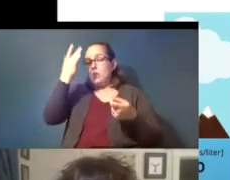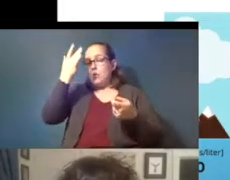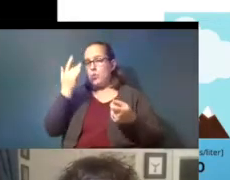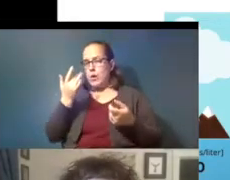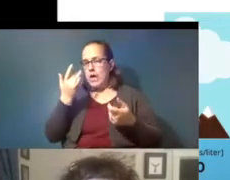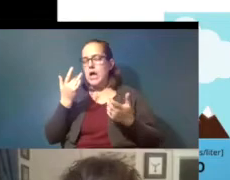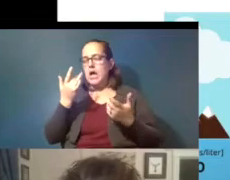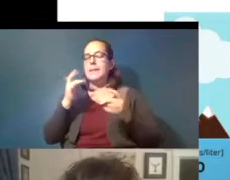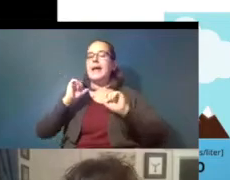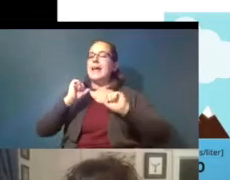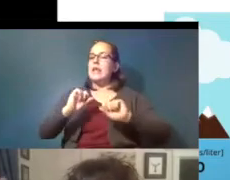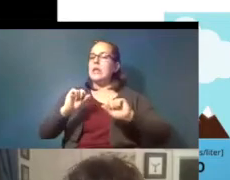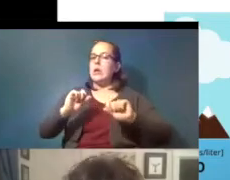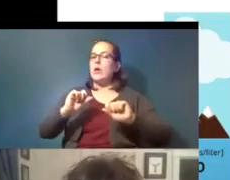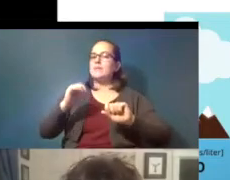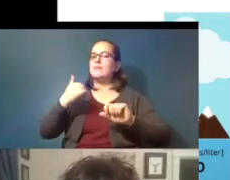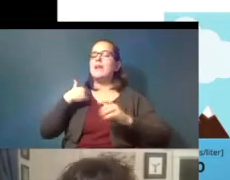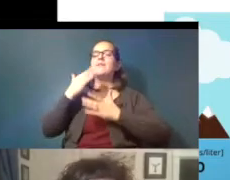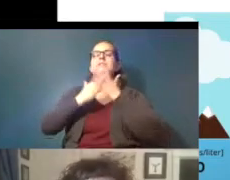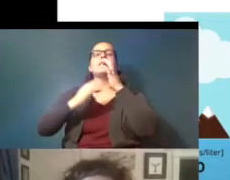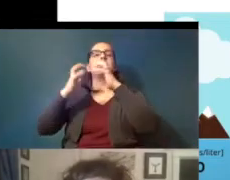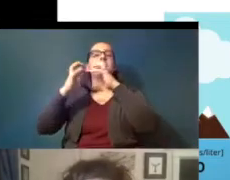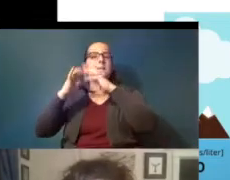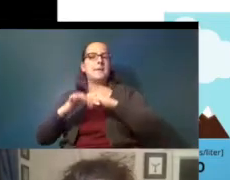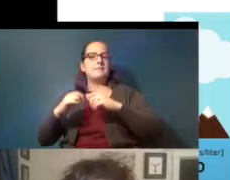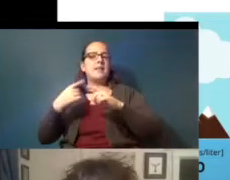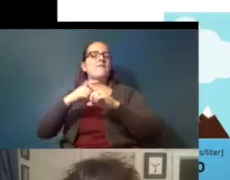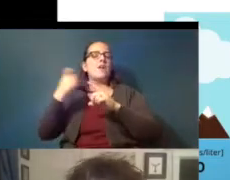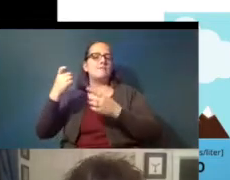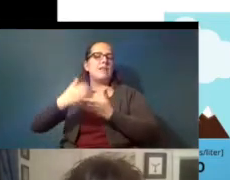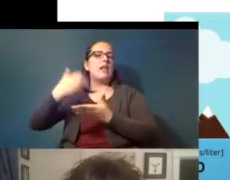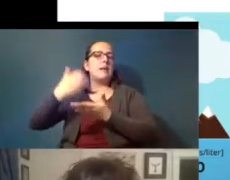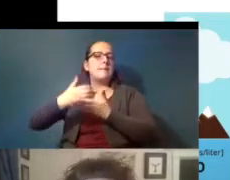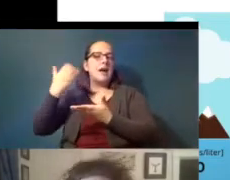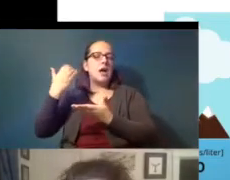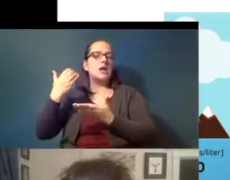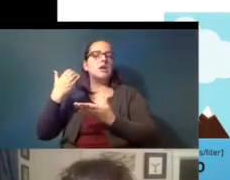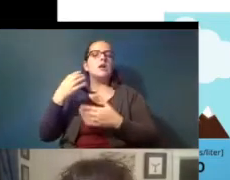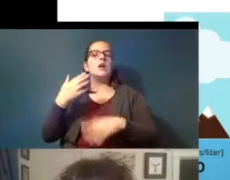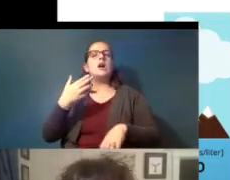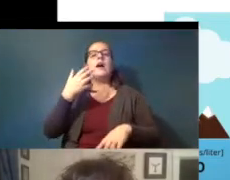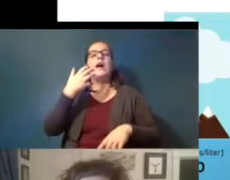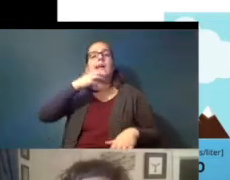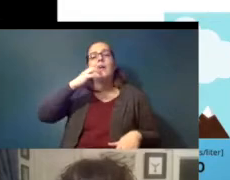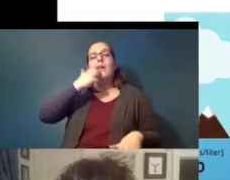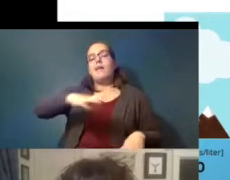it could be that there's some breakdown from the walls of the bottle and heat is going to increase